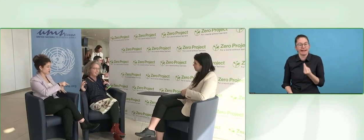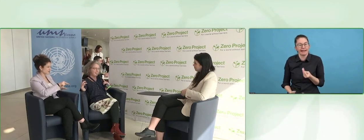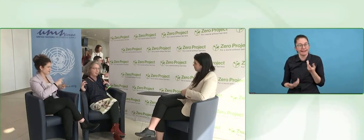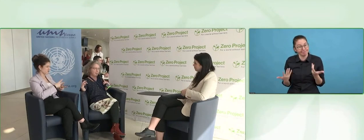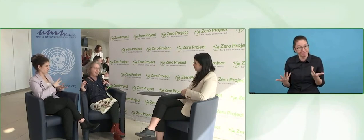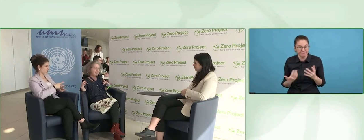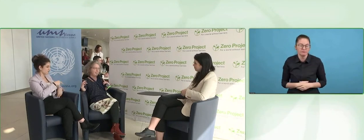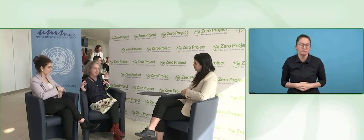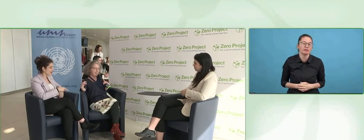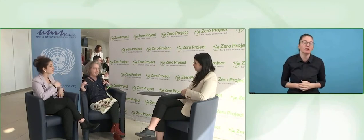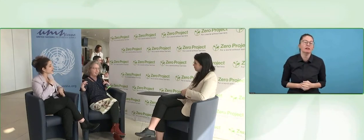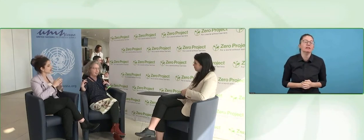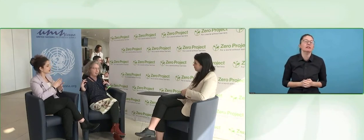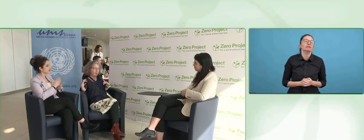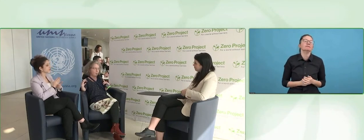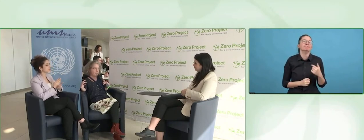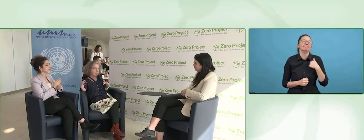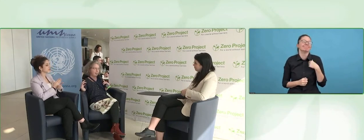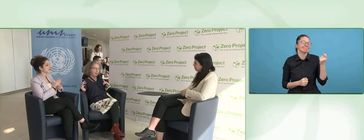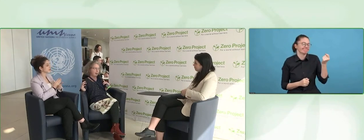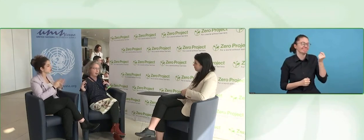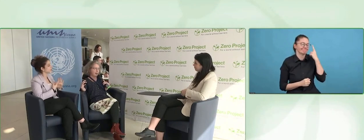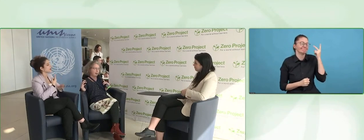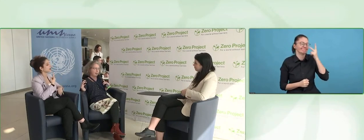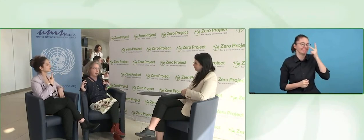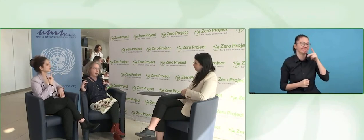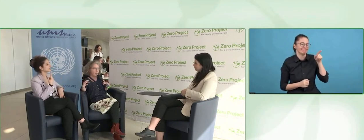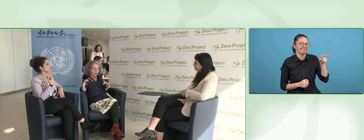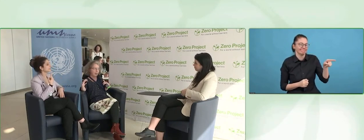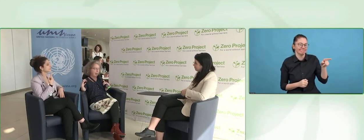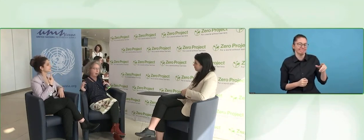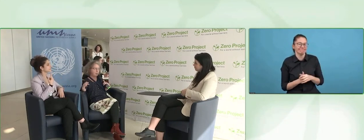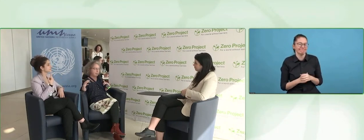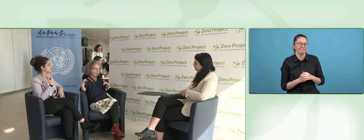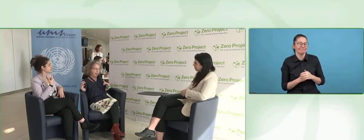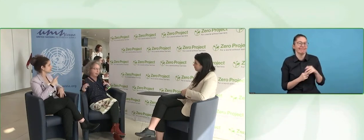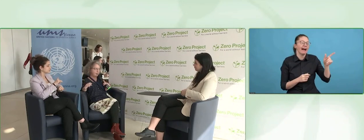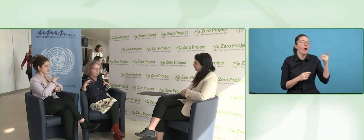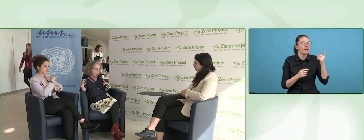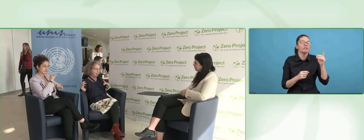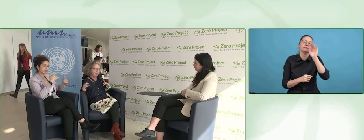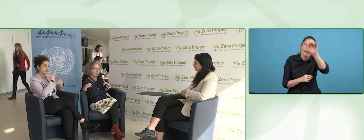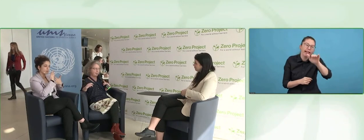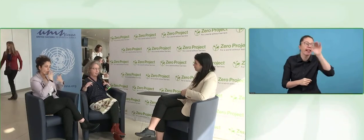that, but I decided one day, if I am really loud and clear in public,